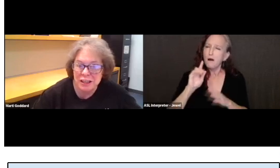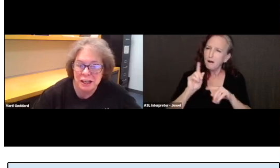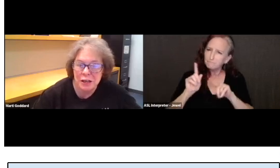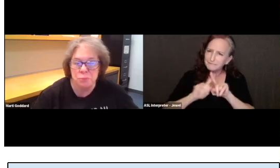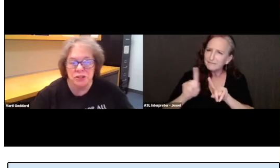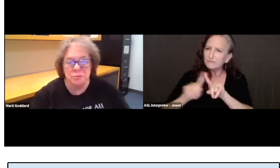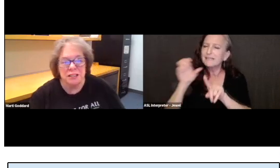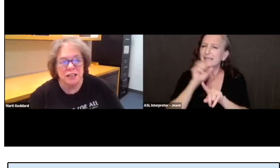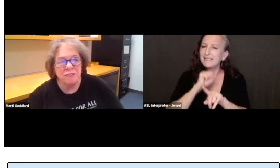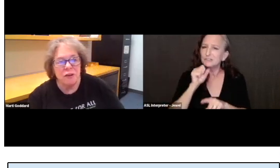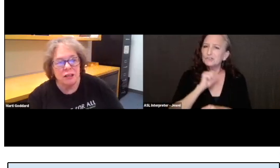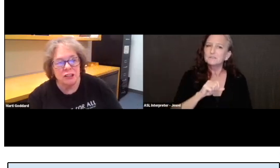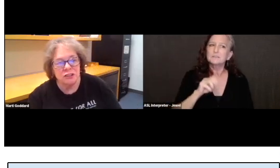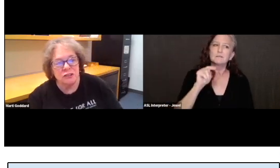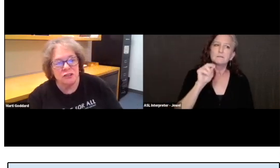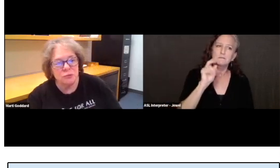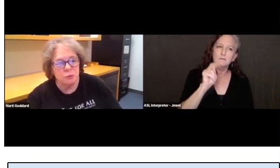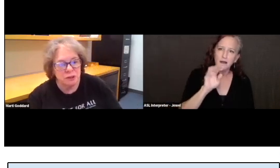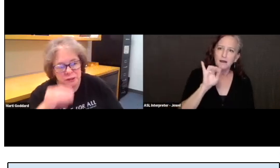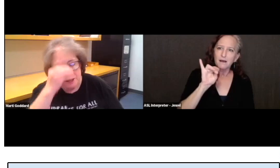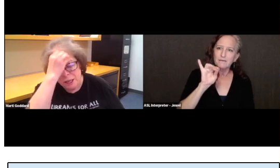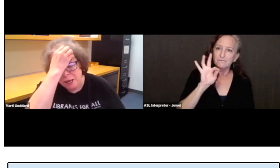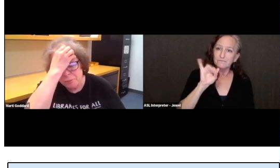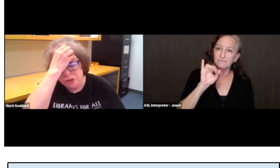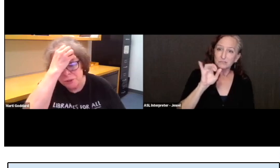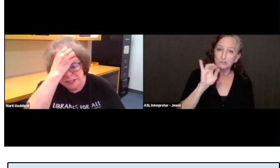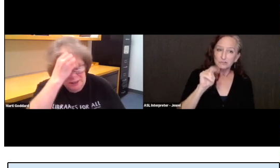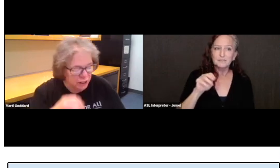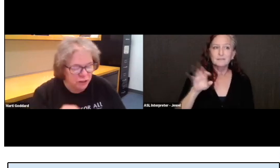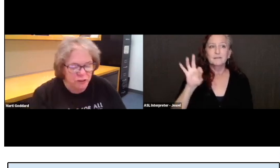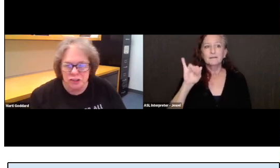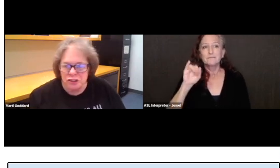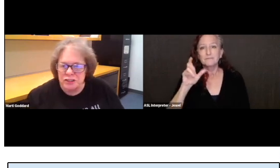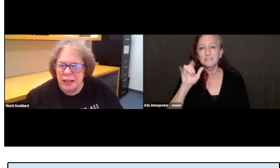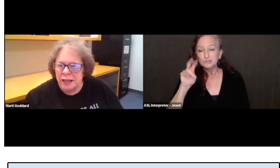Again, books by deaf authors and books with deaf characters.